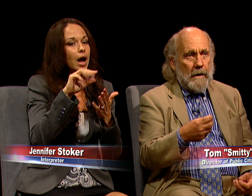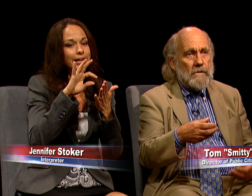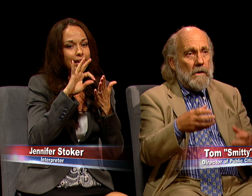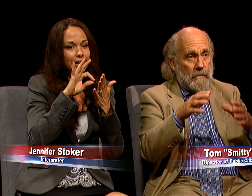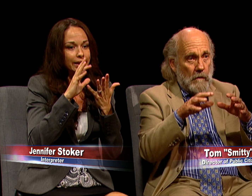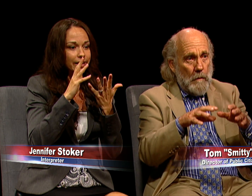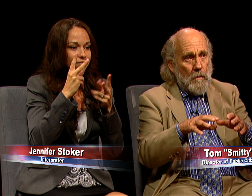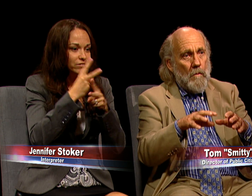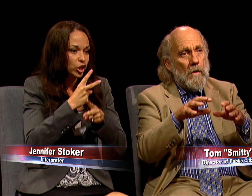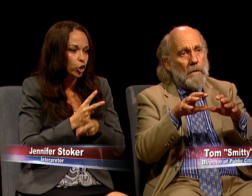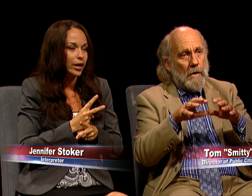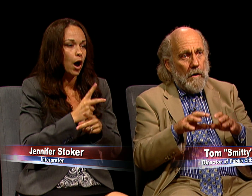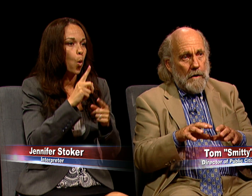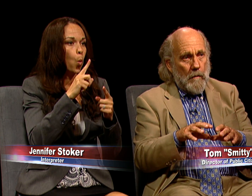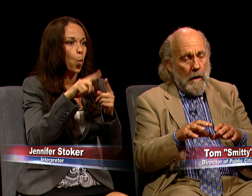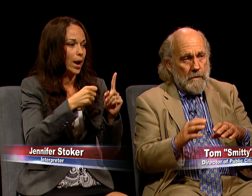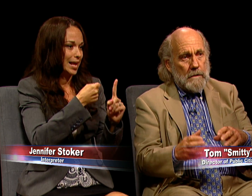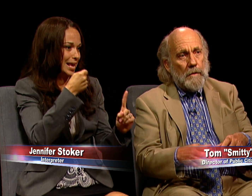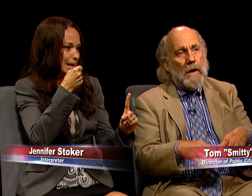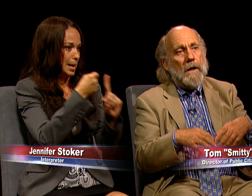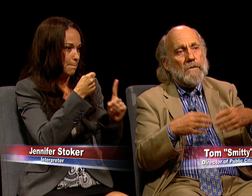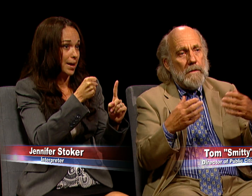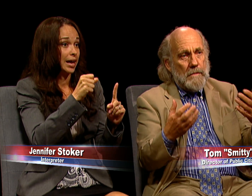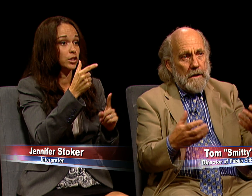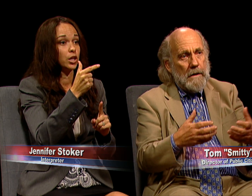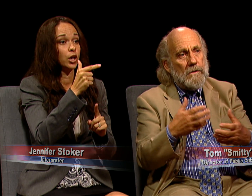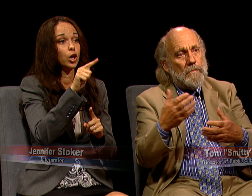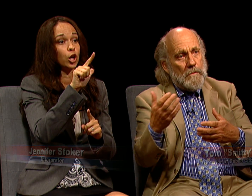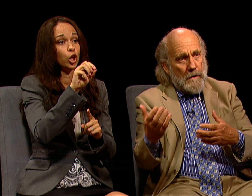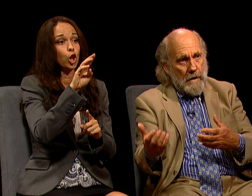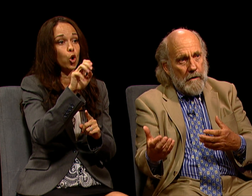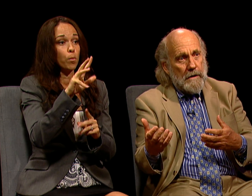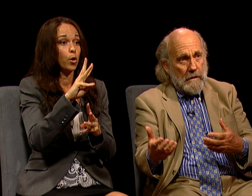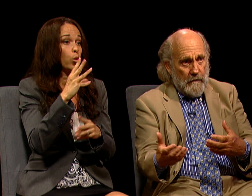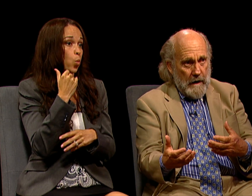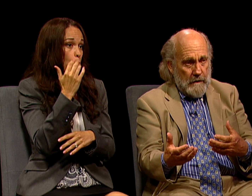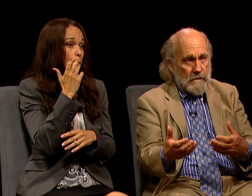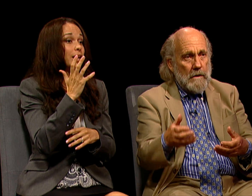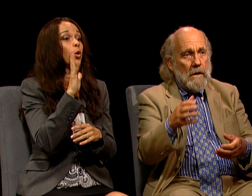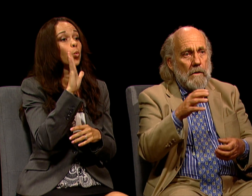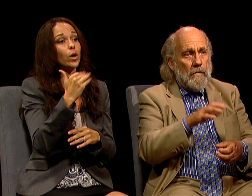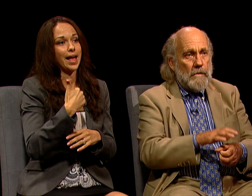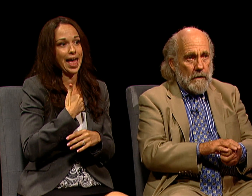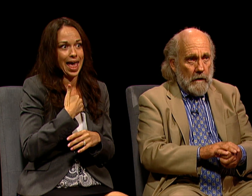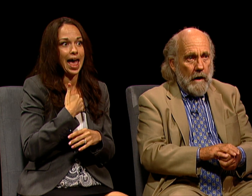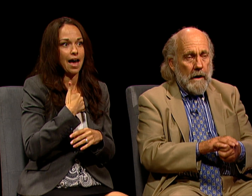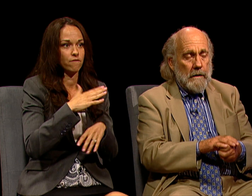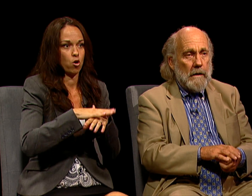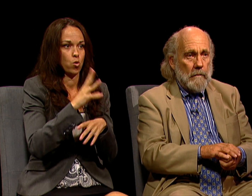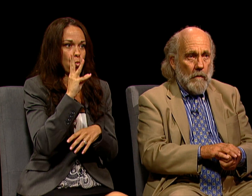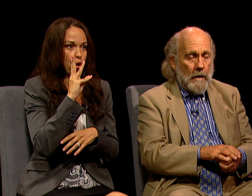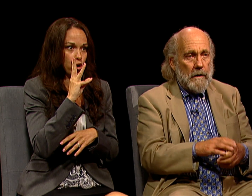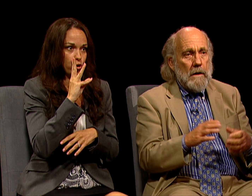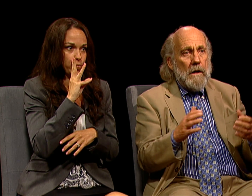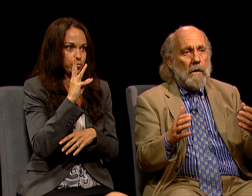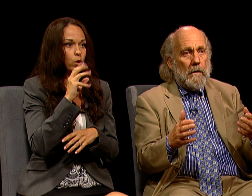OF GLOBAL WARMING ON OUR WATER SUPPLIES AND BEGINNING TO PREPARE IN ADVANCE FOR THE DECLINE IN WATER.